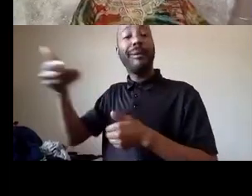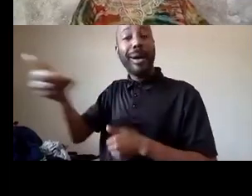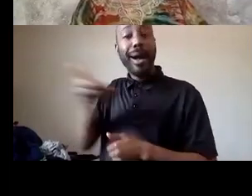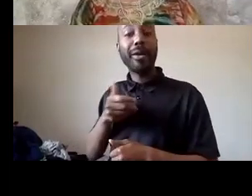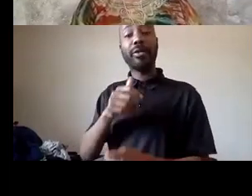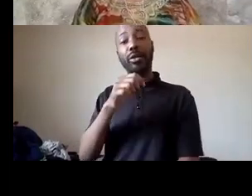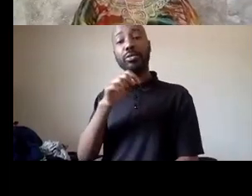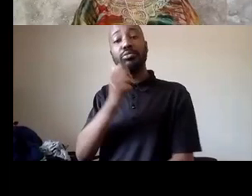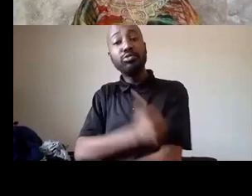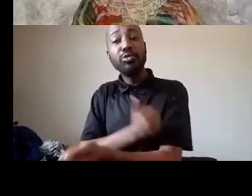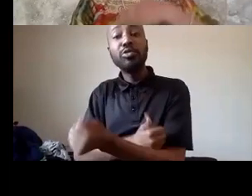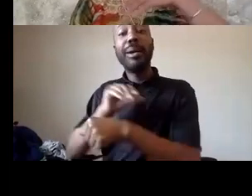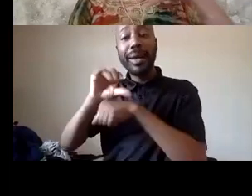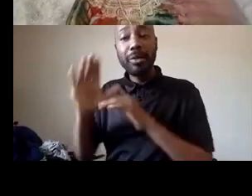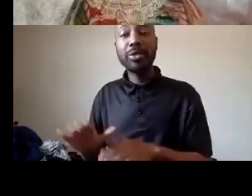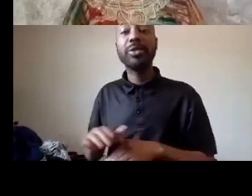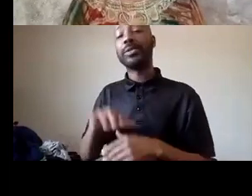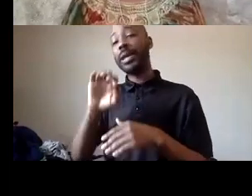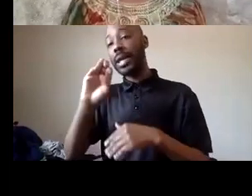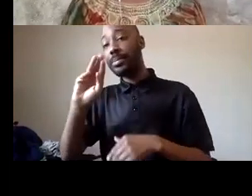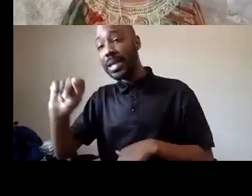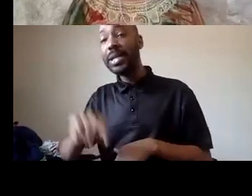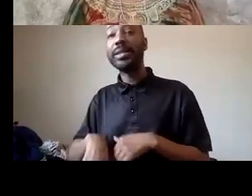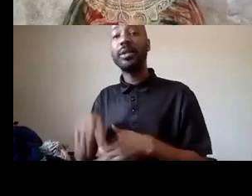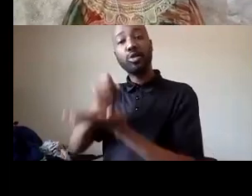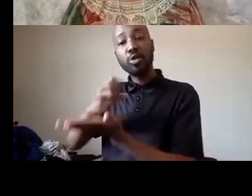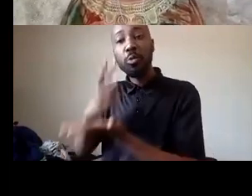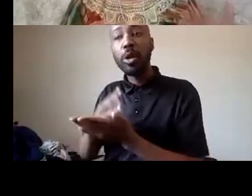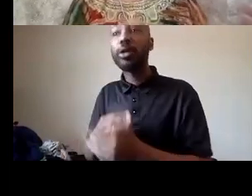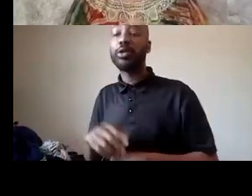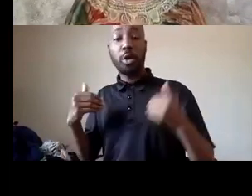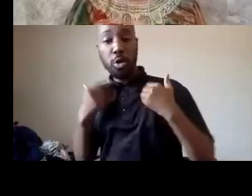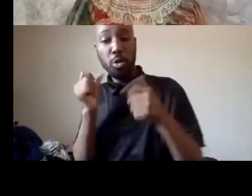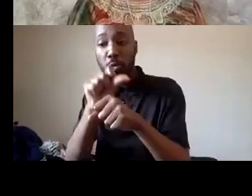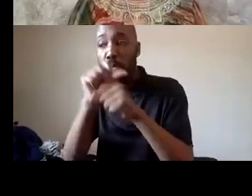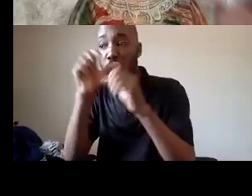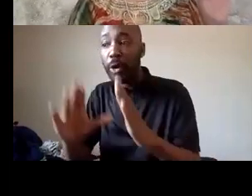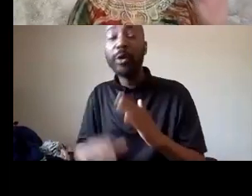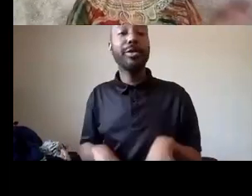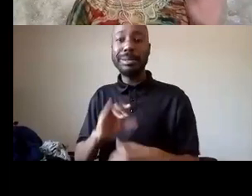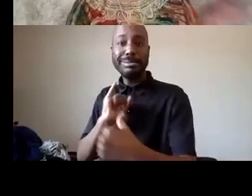real emts and real park workers and youth workers and interventionists and it's much more